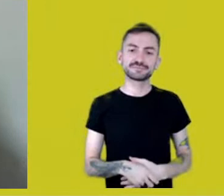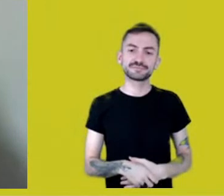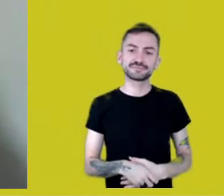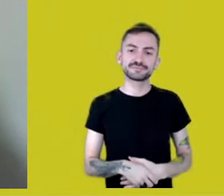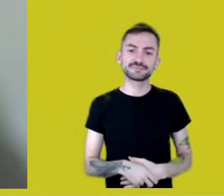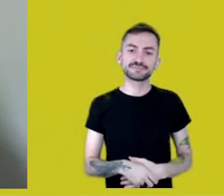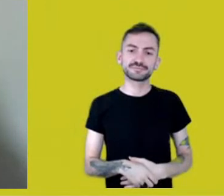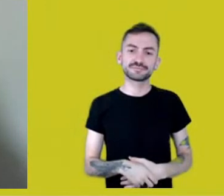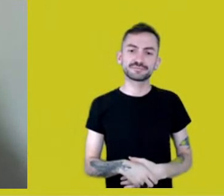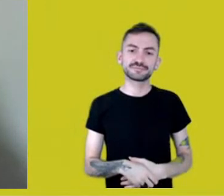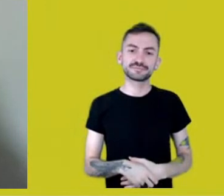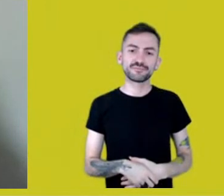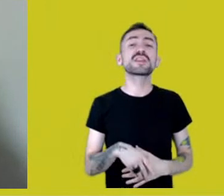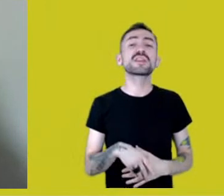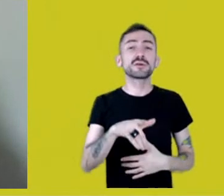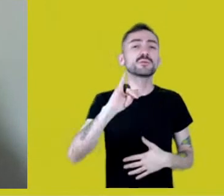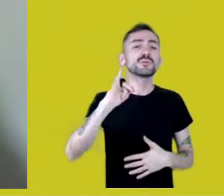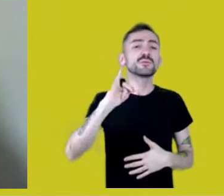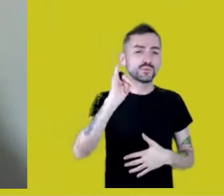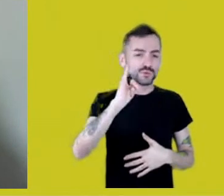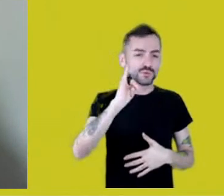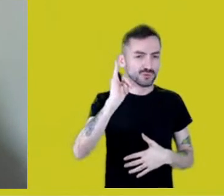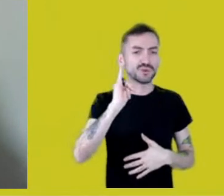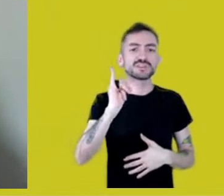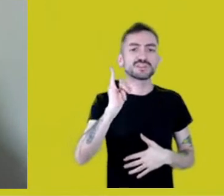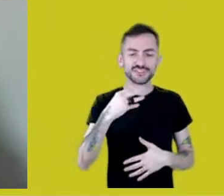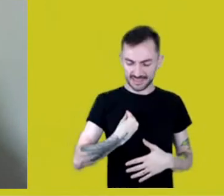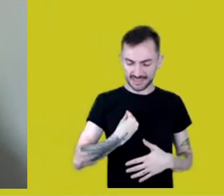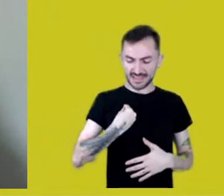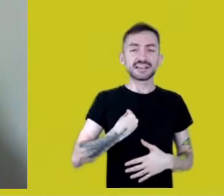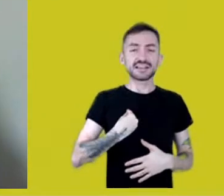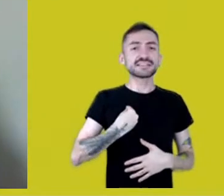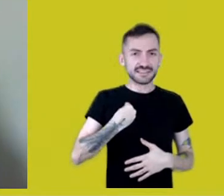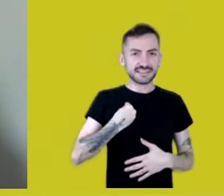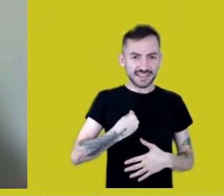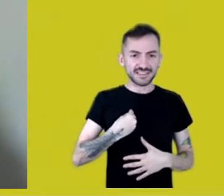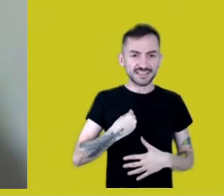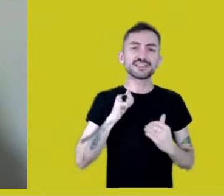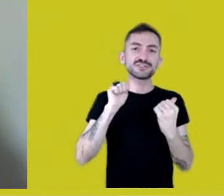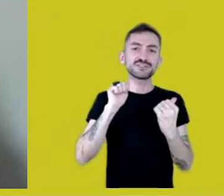it is very important being here and sharing this experience with you all,